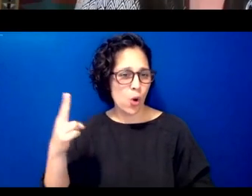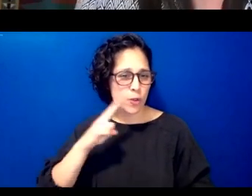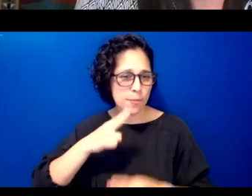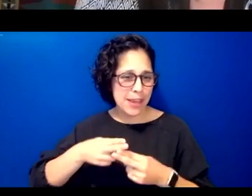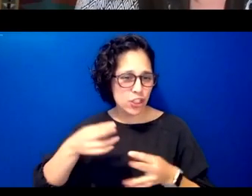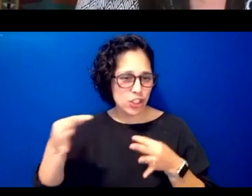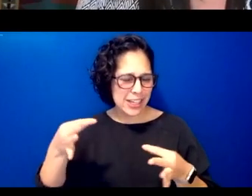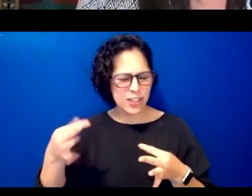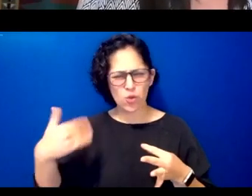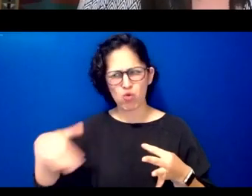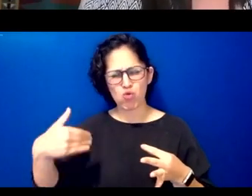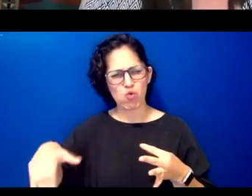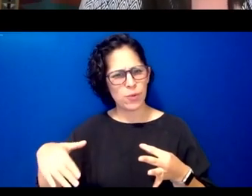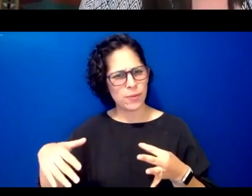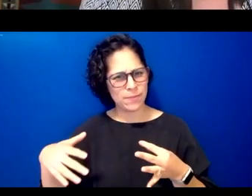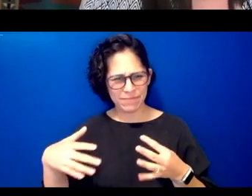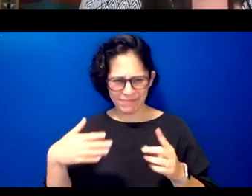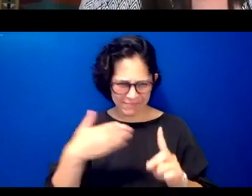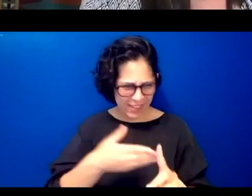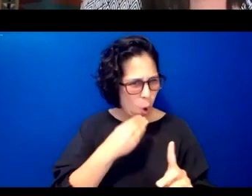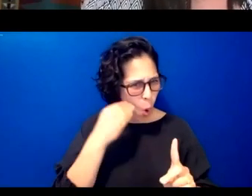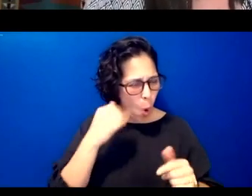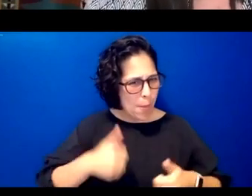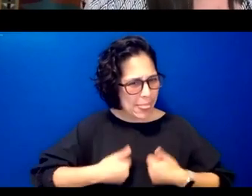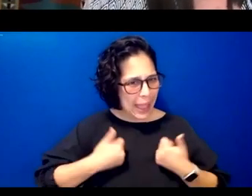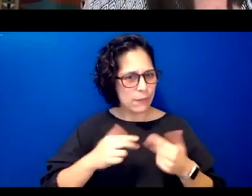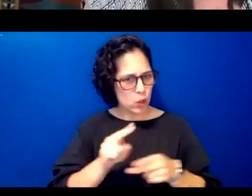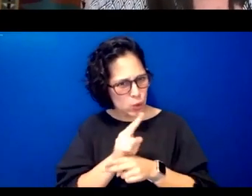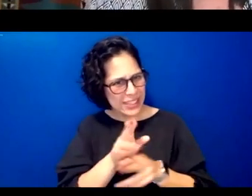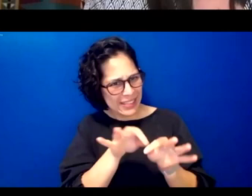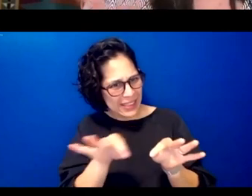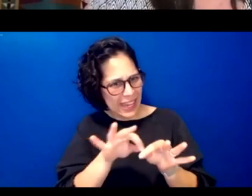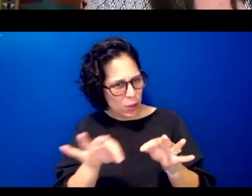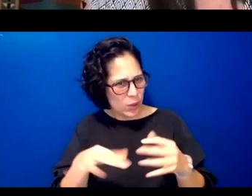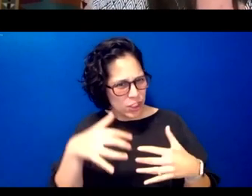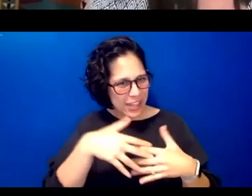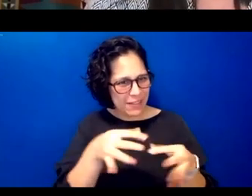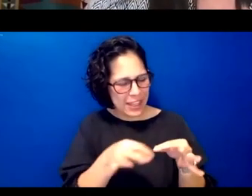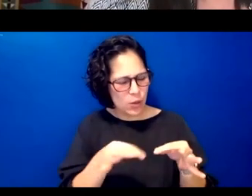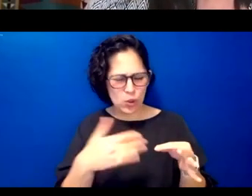language back into the home is so important and actually for my family rosetta stone chickasaw